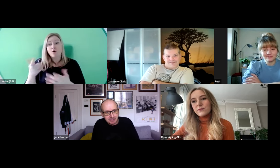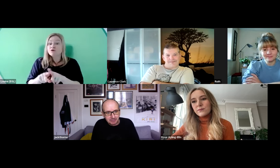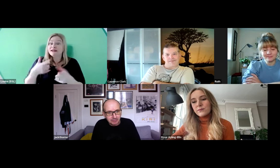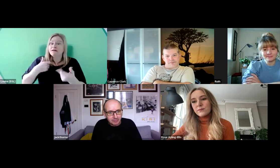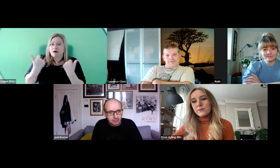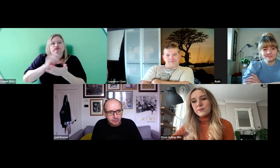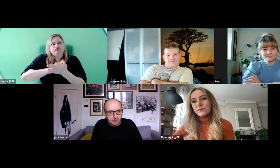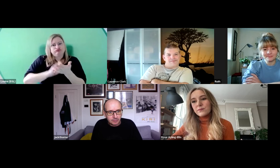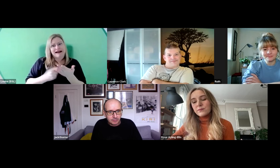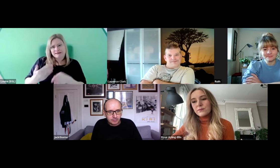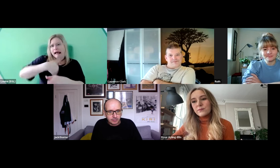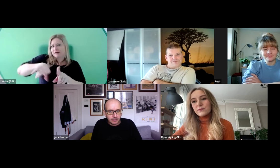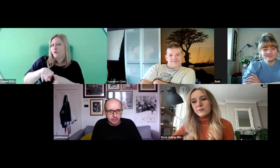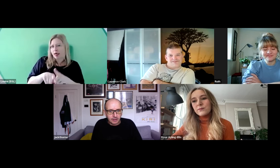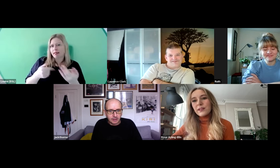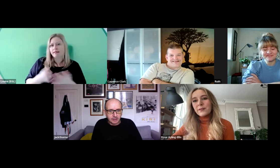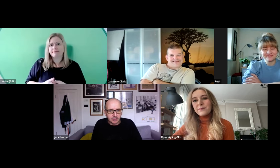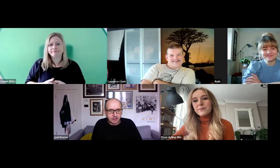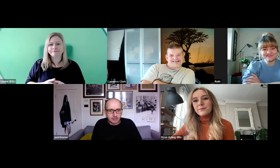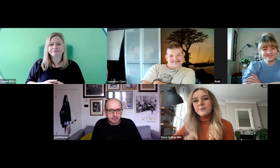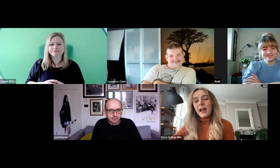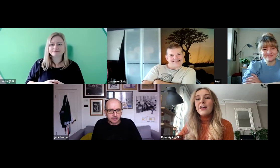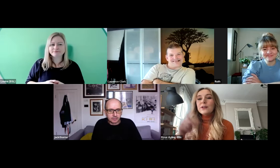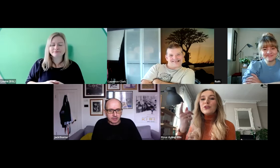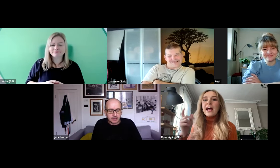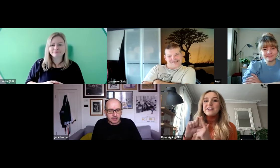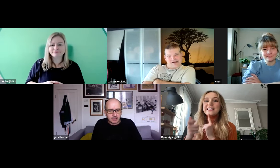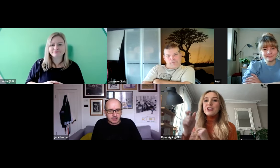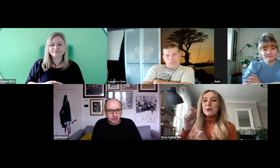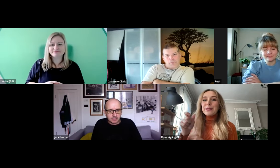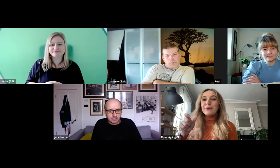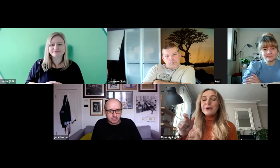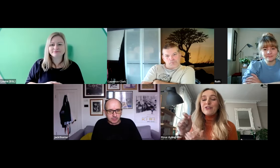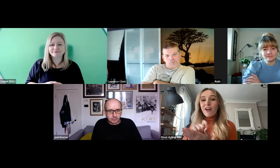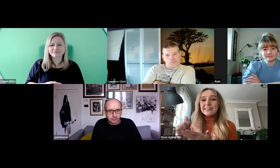When you have disabled people writing